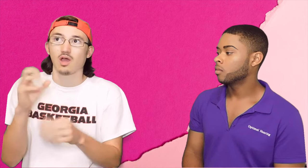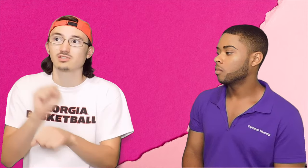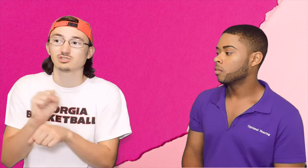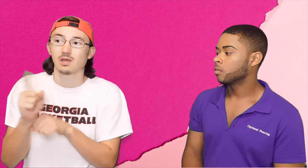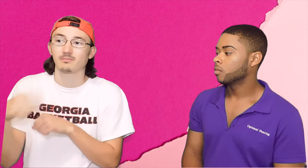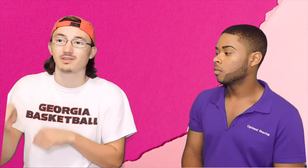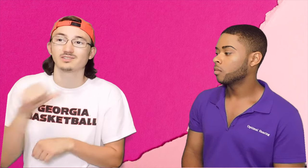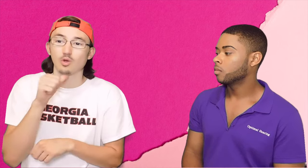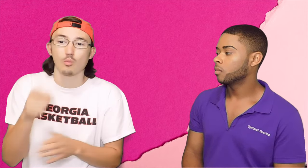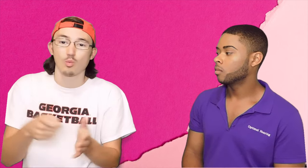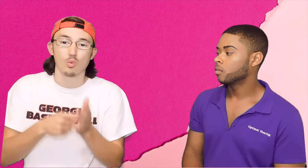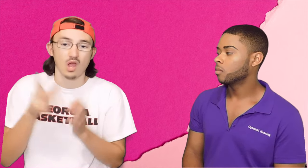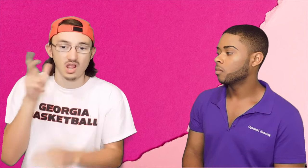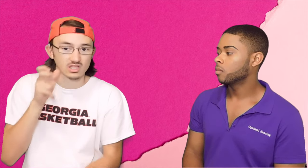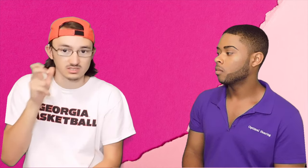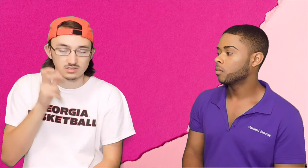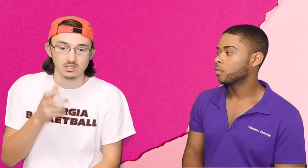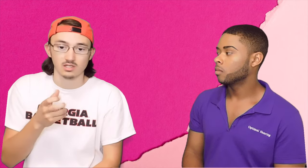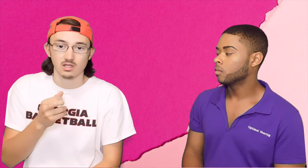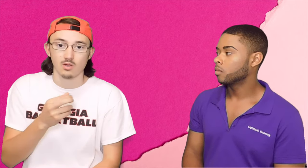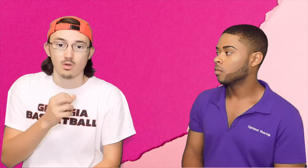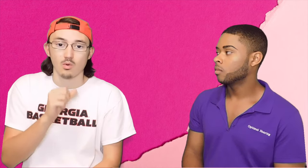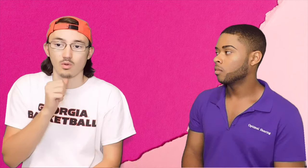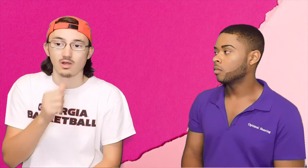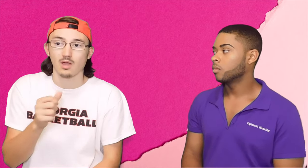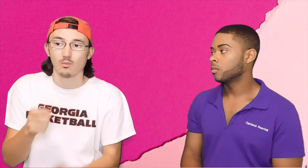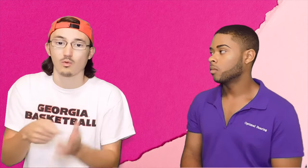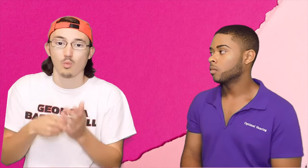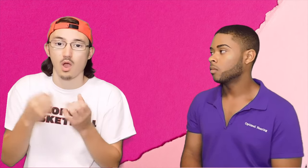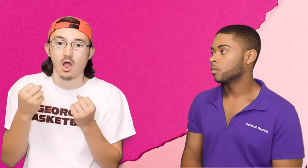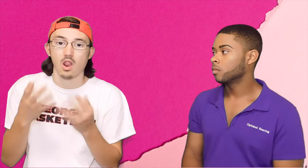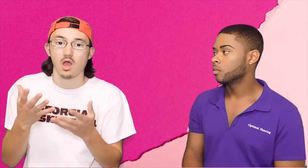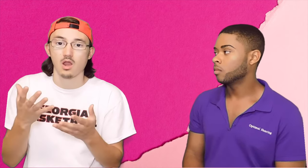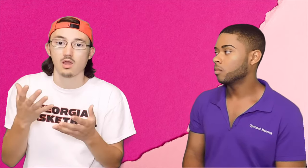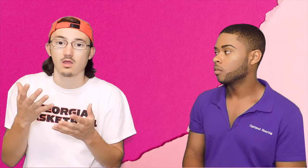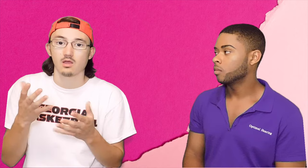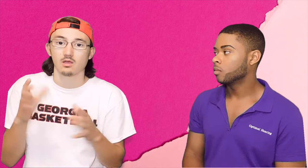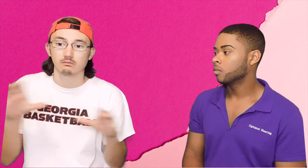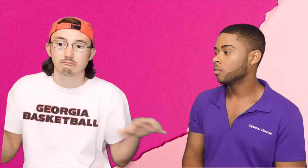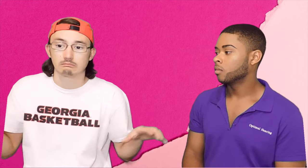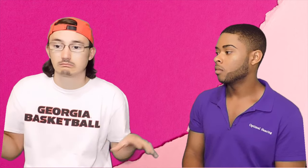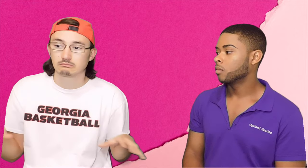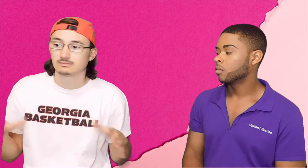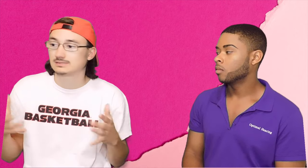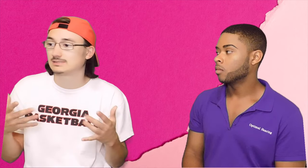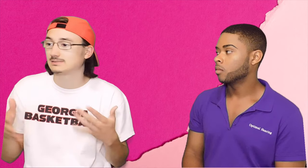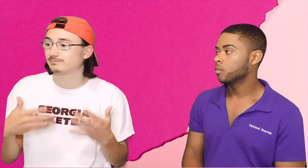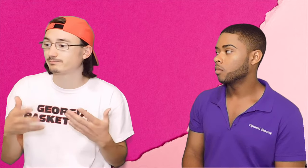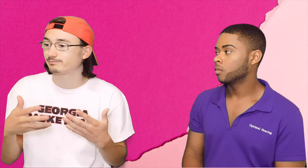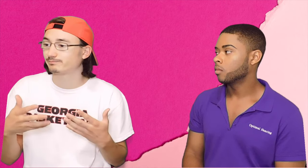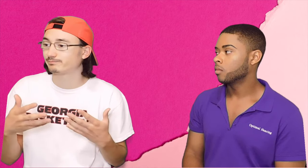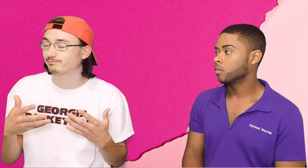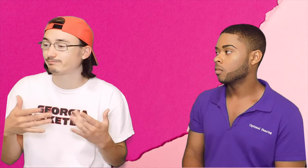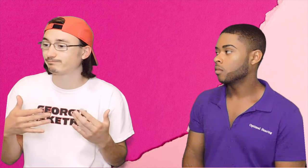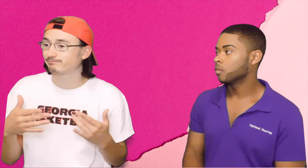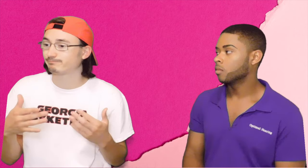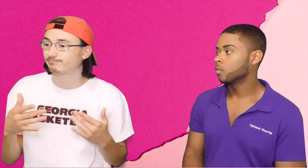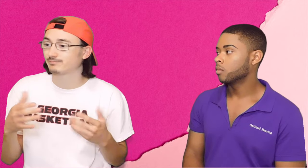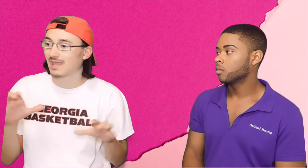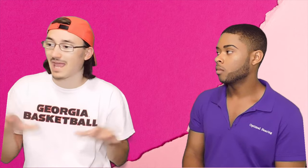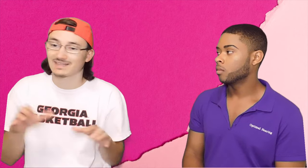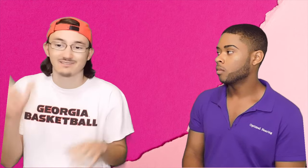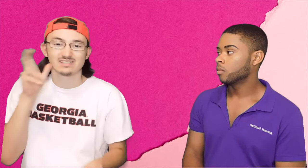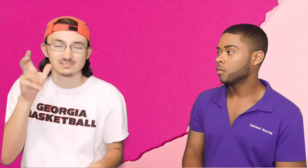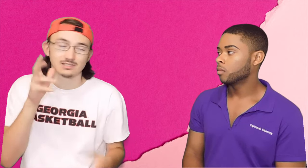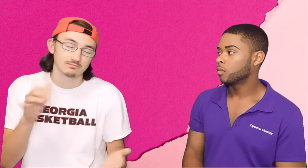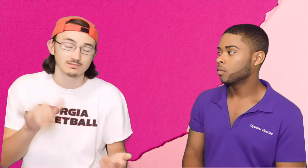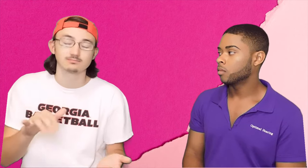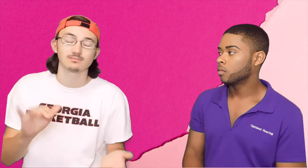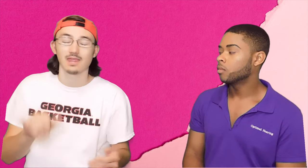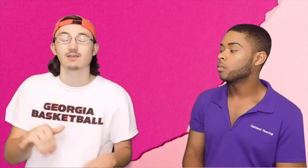because there are a lot of jobs that don't require active listening. Doesn't require a lot of, um, yeah active listening